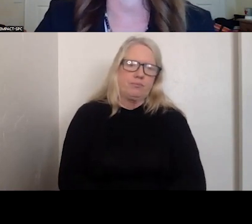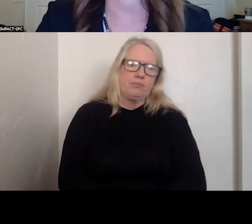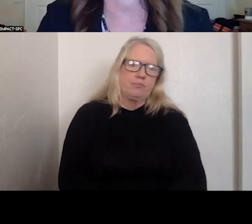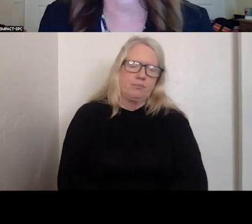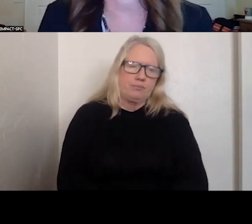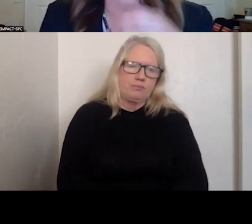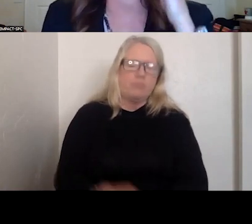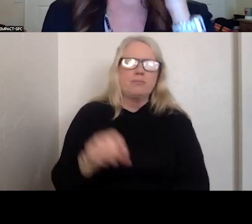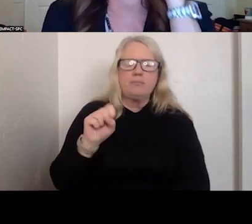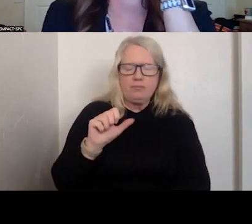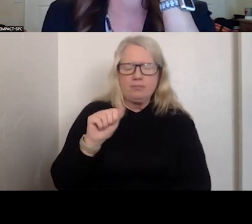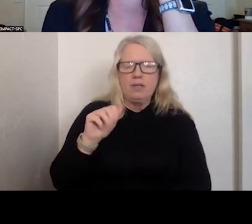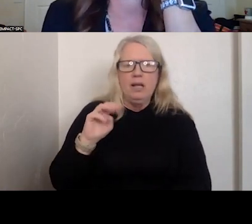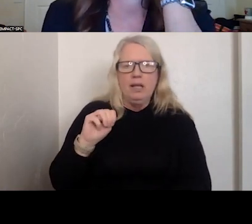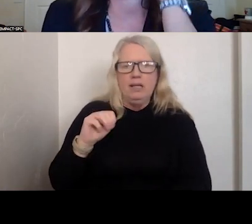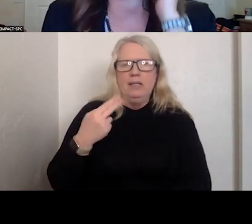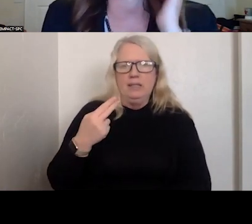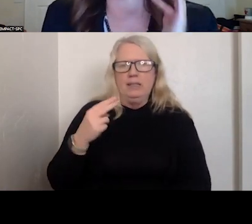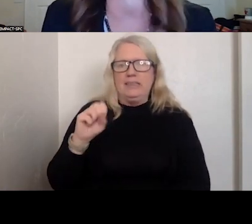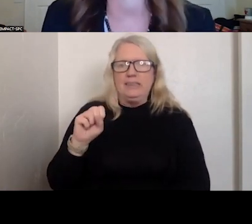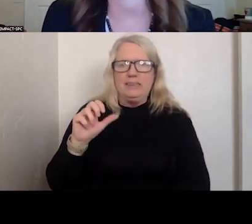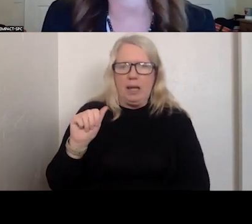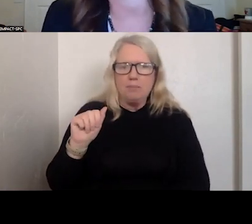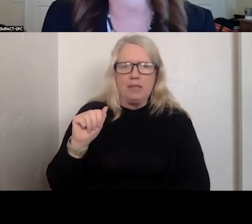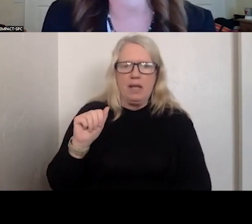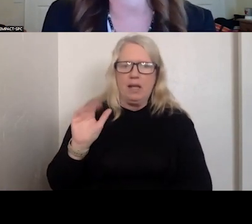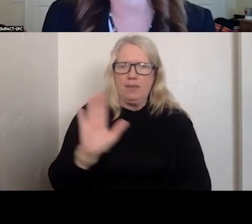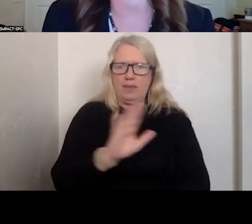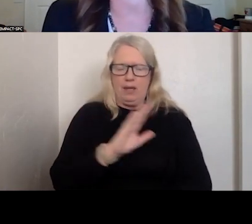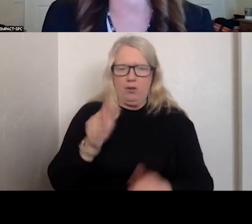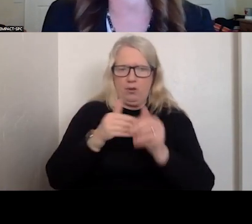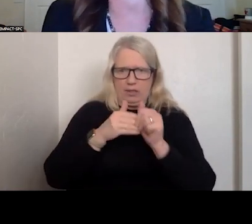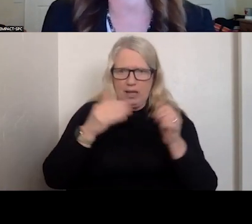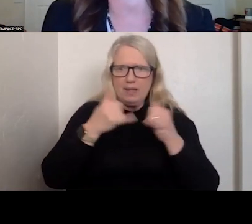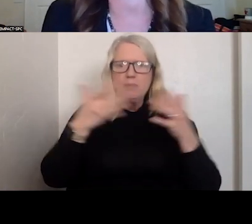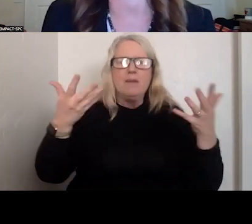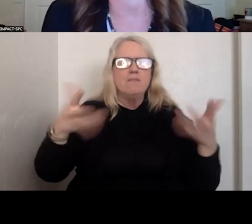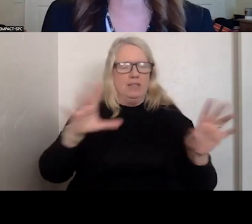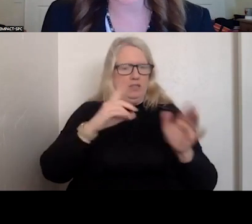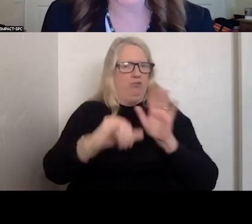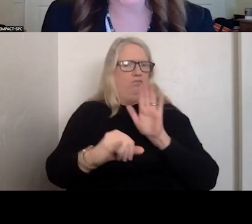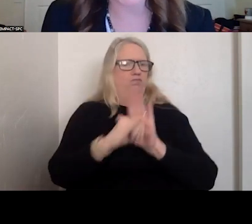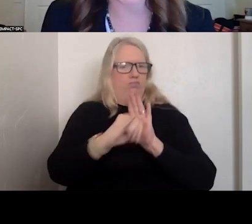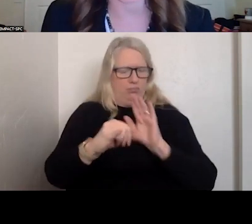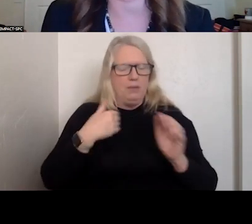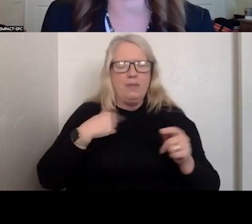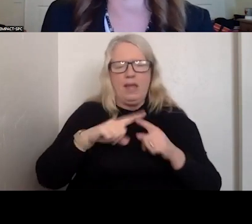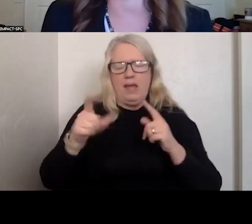IN SAMHSA'S GUIDELINES, THEY IDENTIFIED THE MINIMUM EXPECTATIONS.